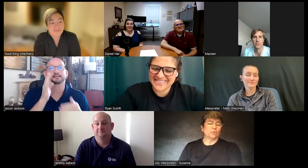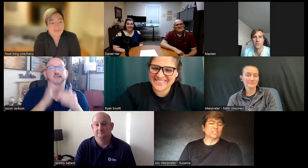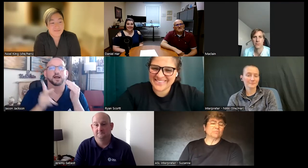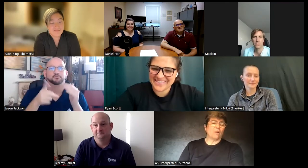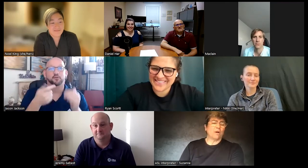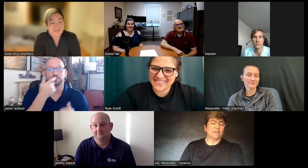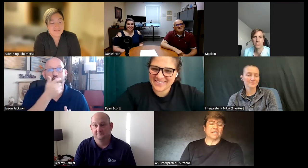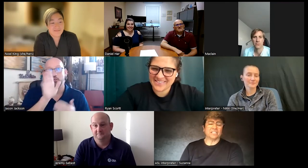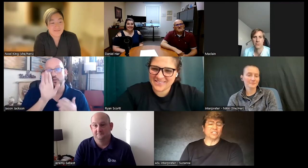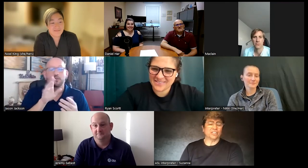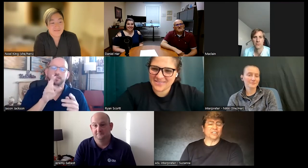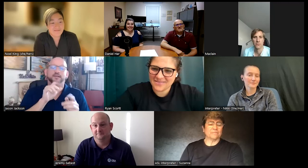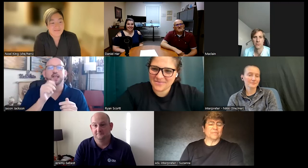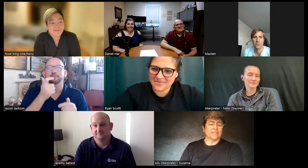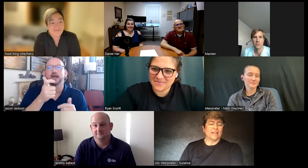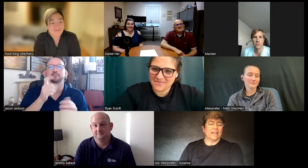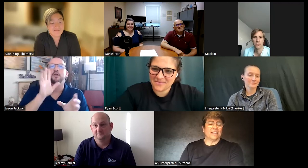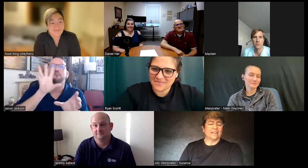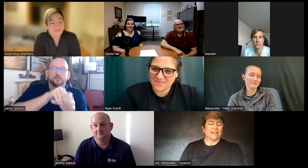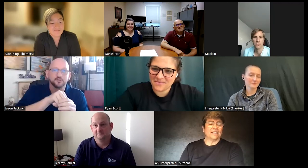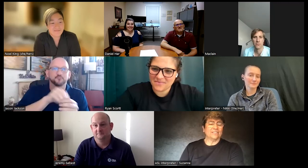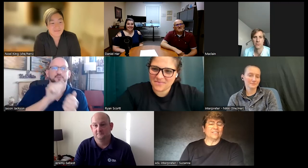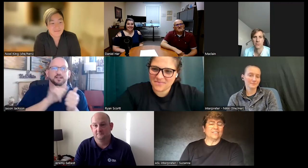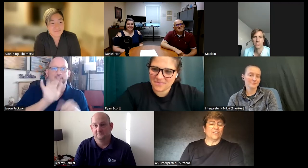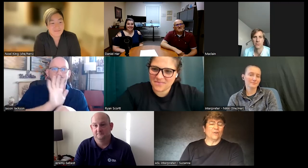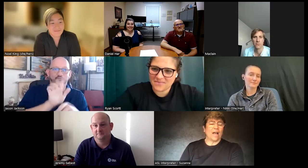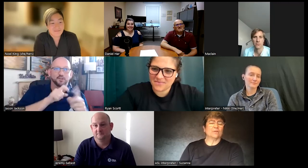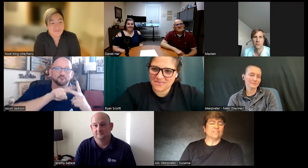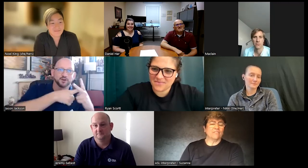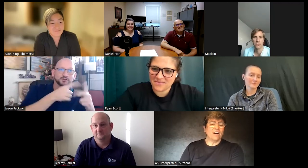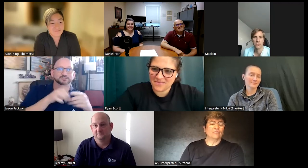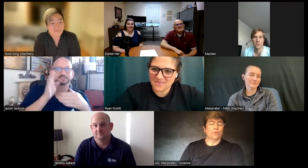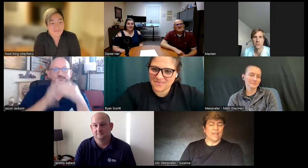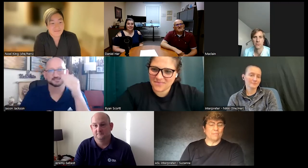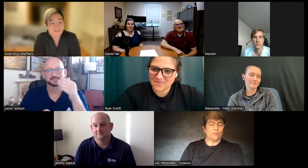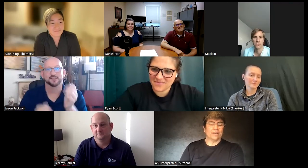really small part and I said sure and uh you know I was involved with that movie